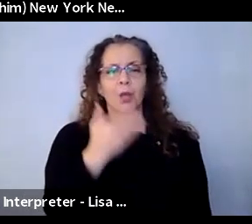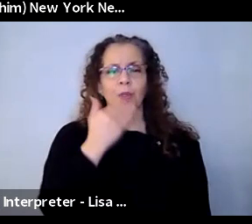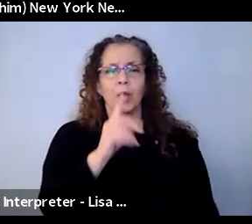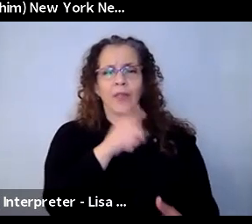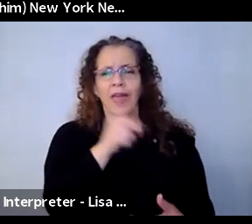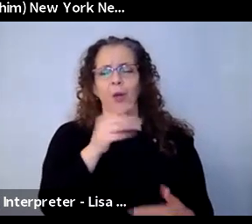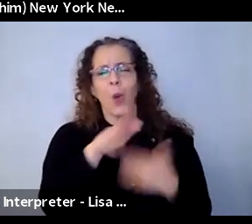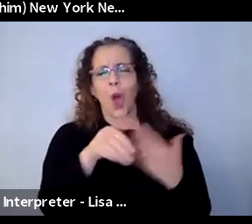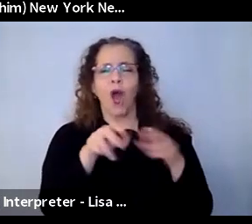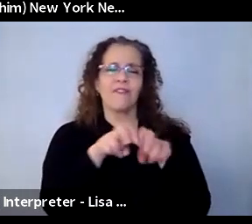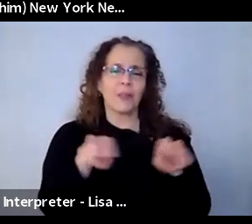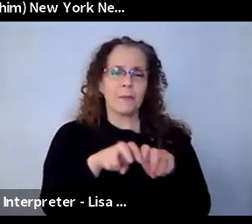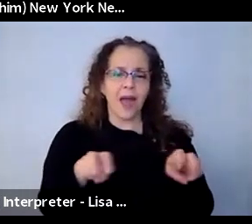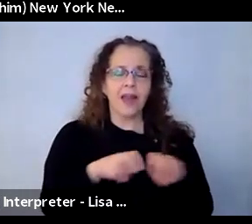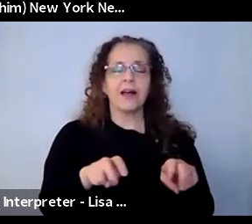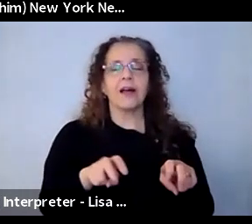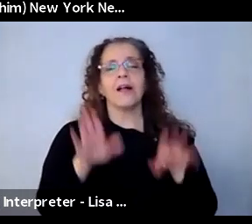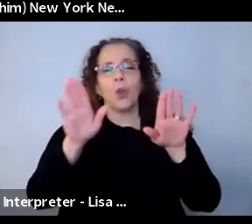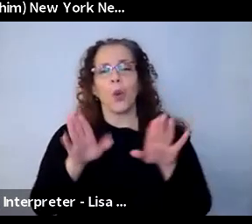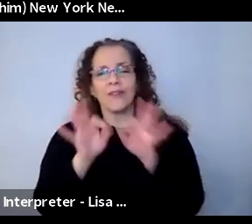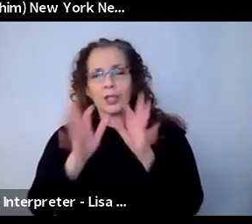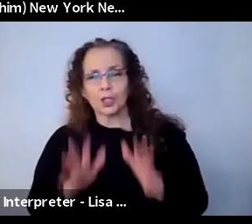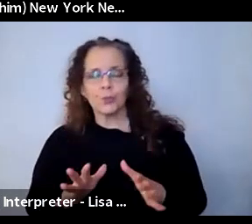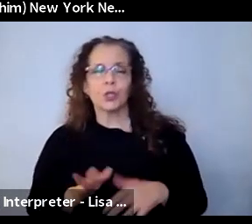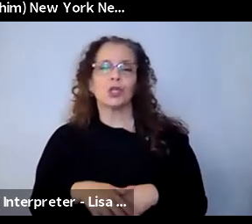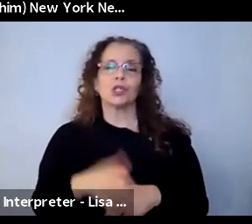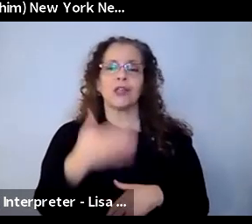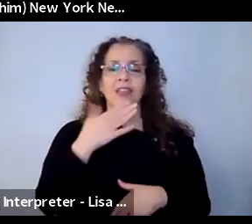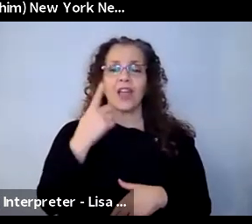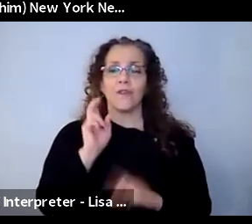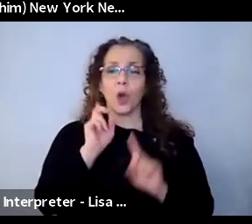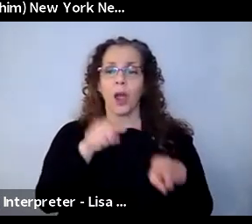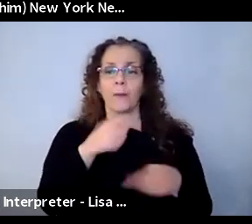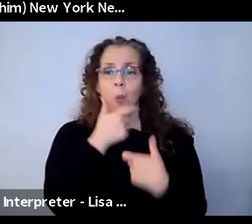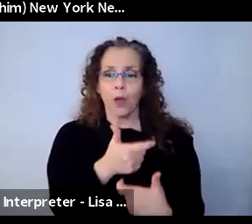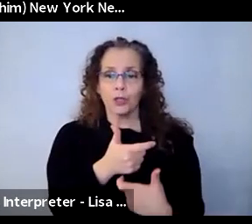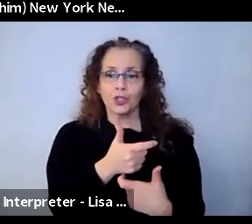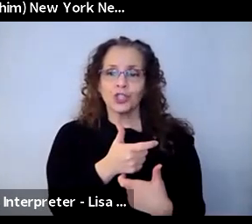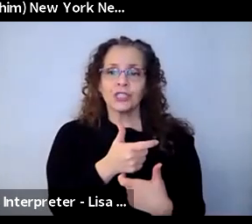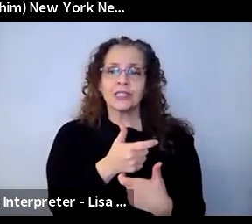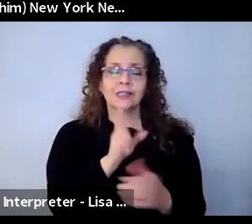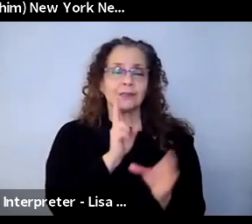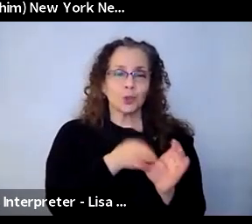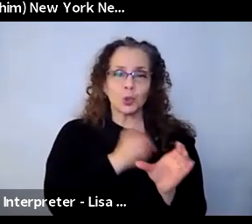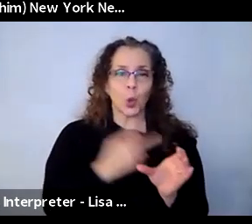Kim. Our fantastic interpreters. Thank you all so much for attending today's roundtable discussion. I really, really